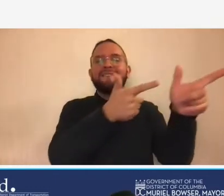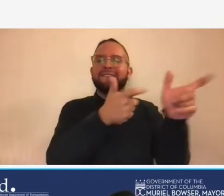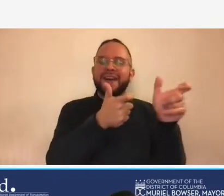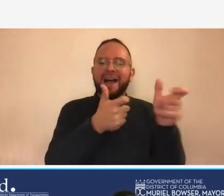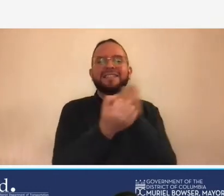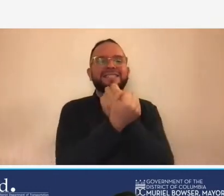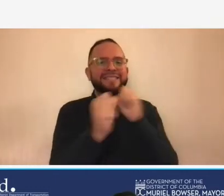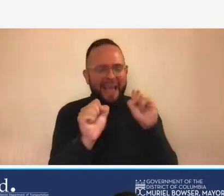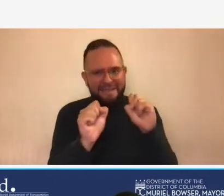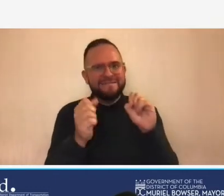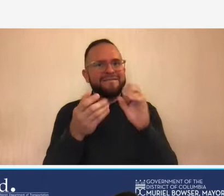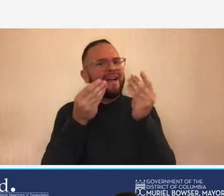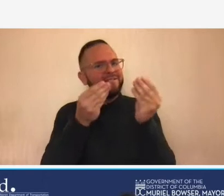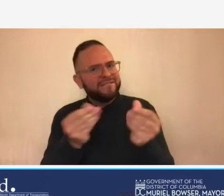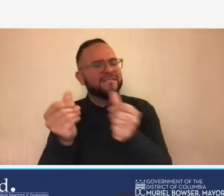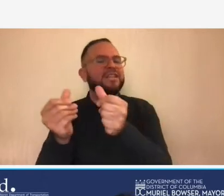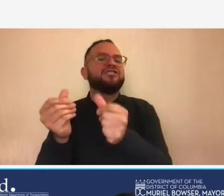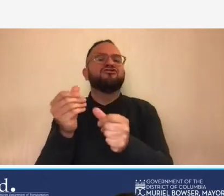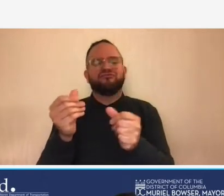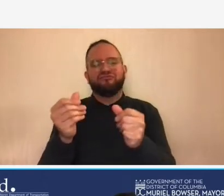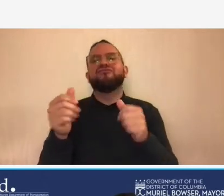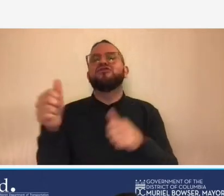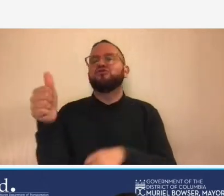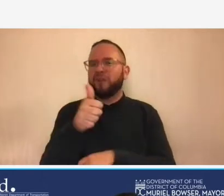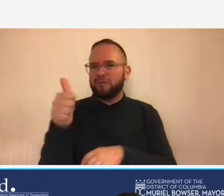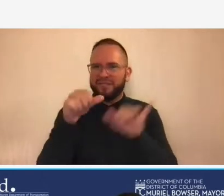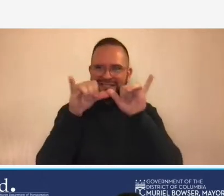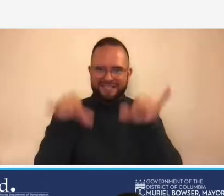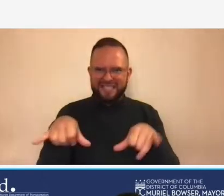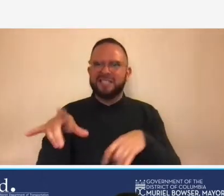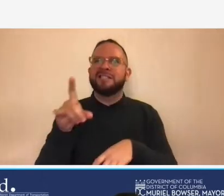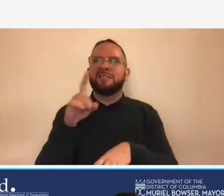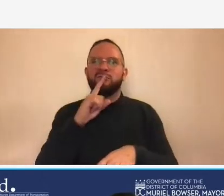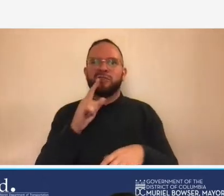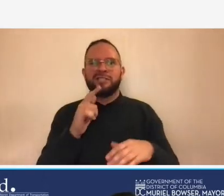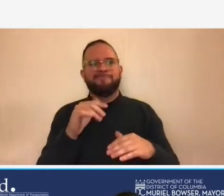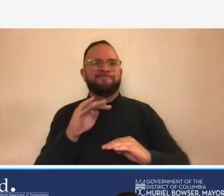convenient transportation system that meets our national interests and also enhances the